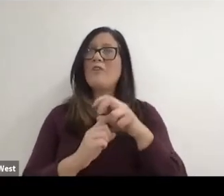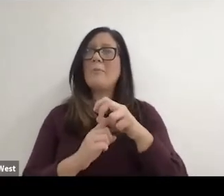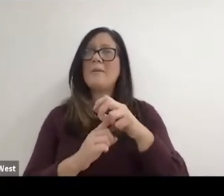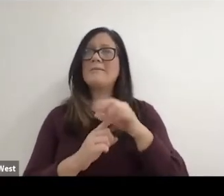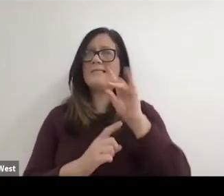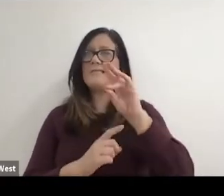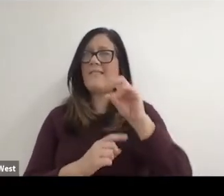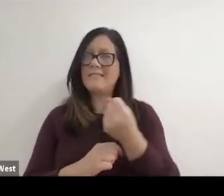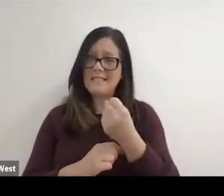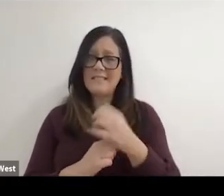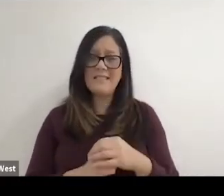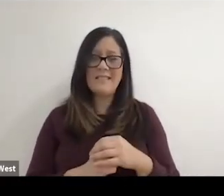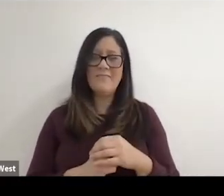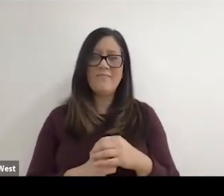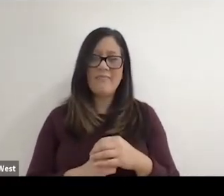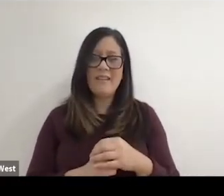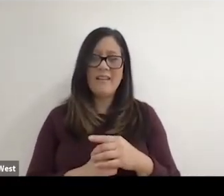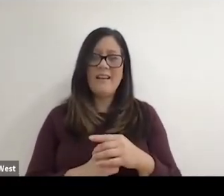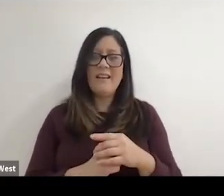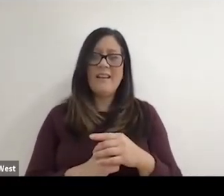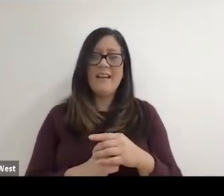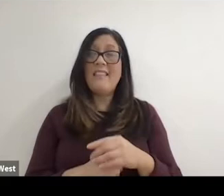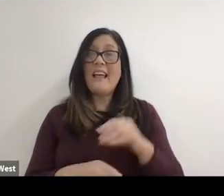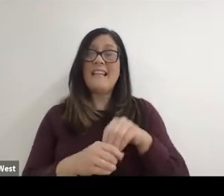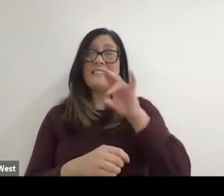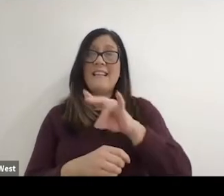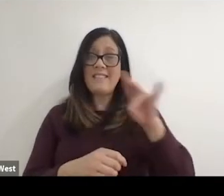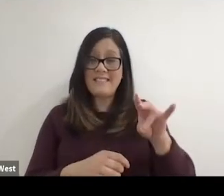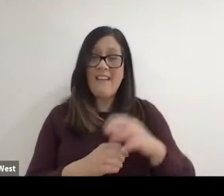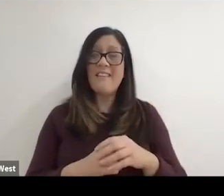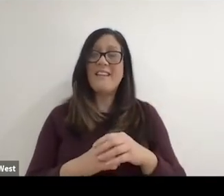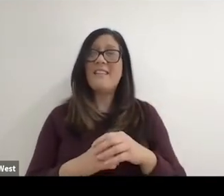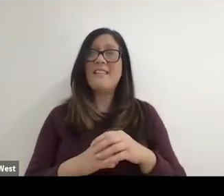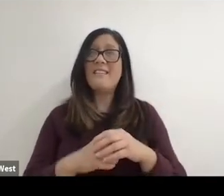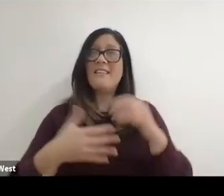I think at the Europeans in 77 we were ninth. So they invited. Be back,